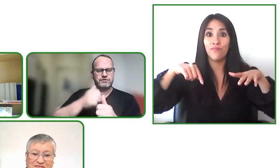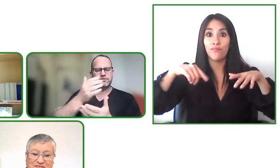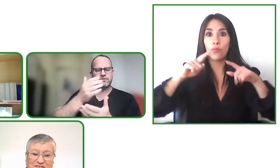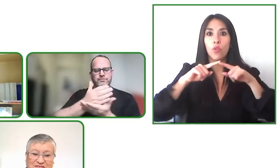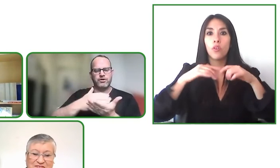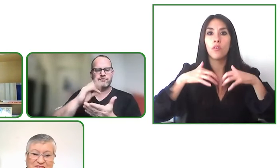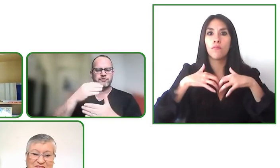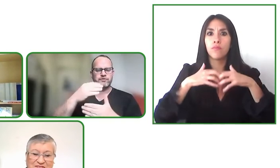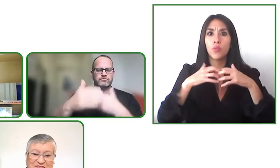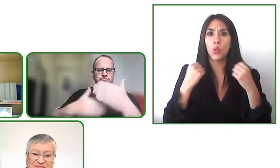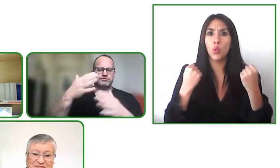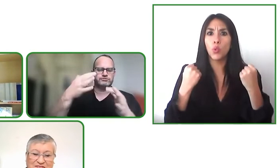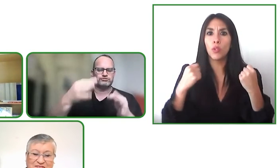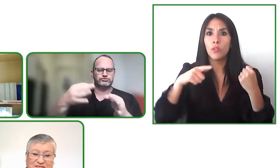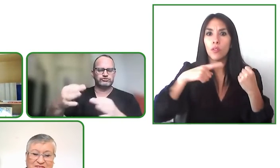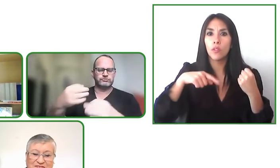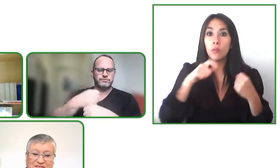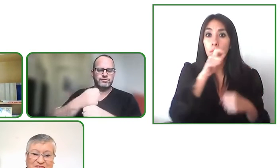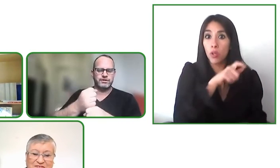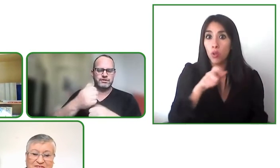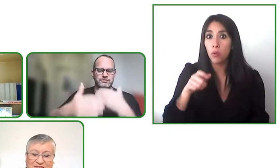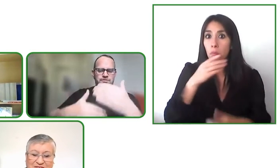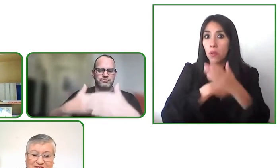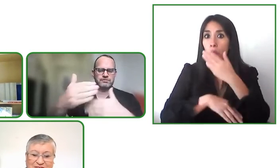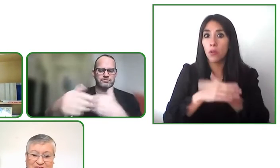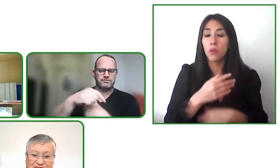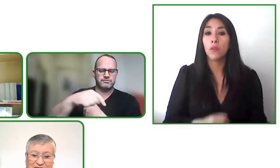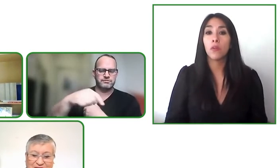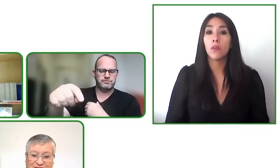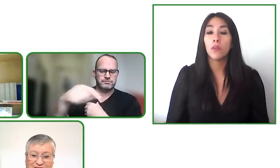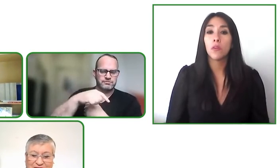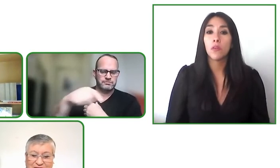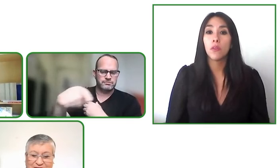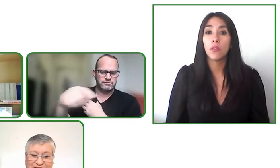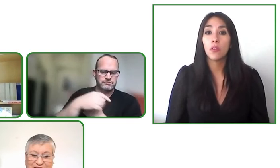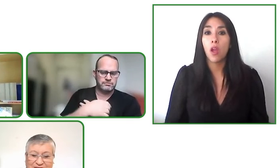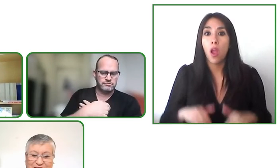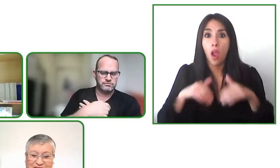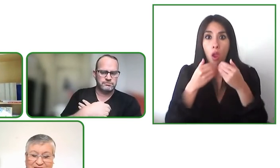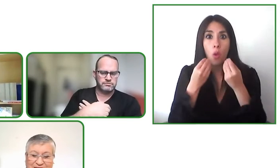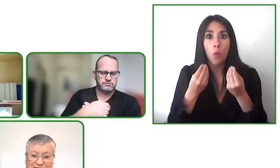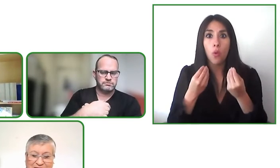to make sure that they are involved in every part of the process in every aspect of decision